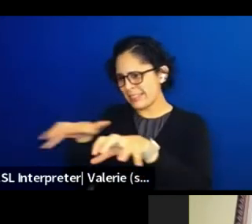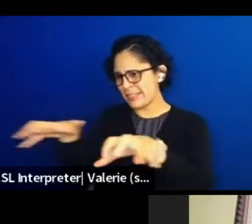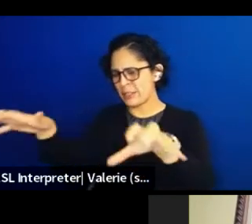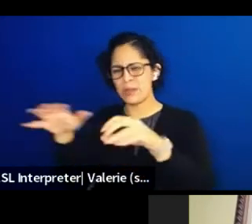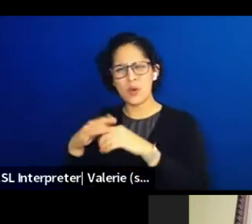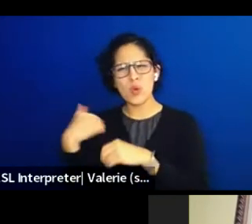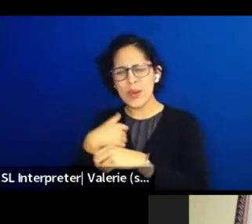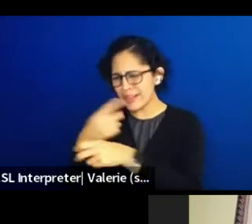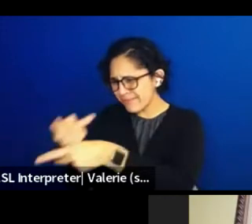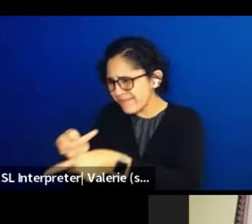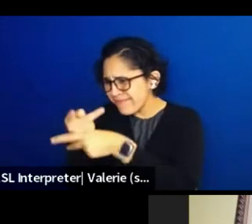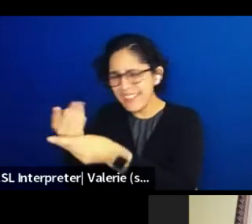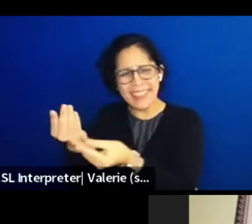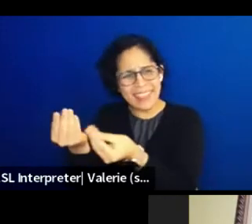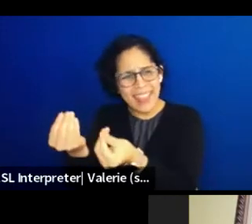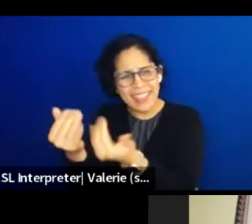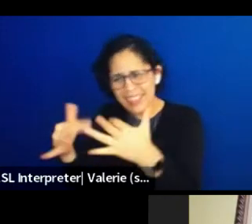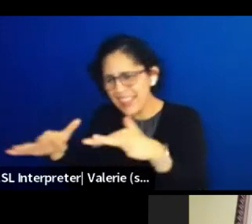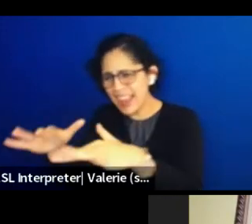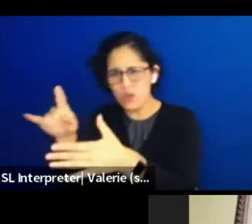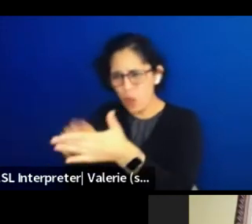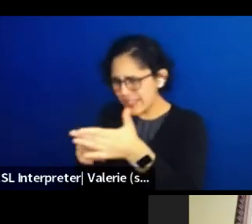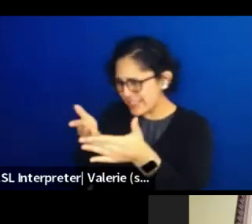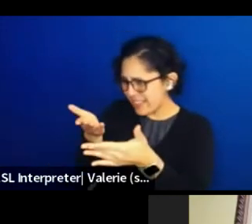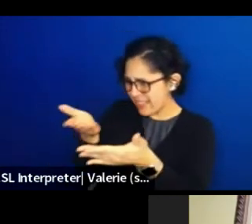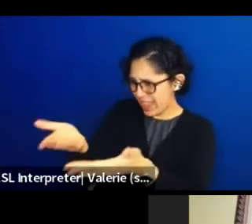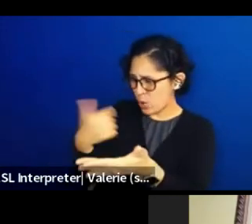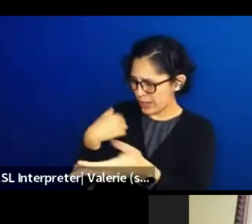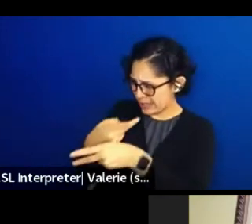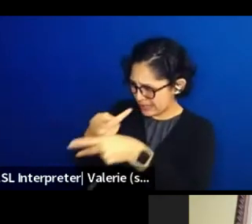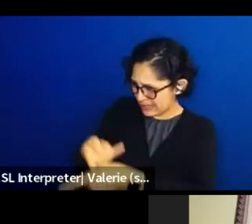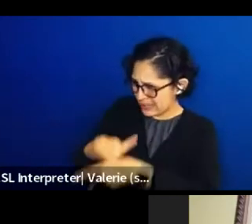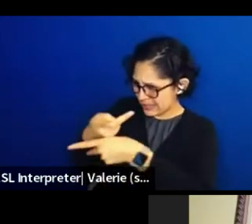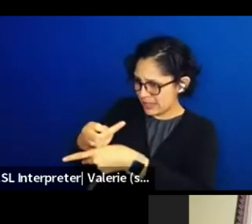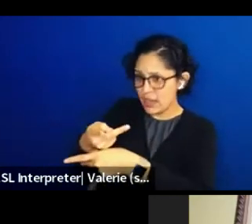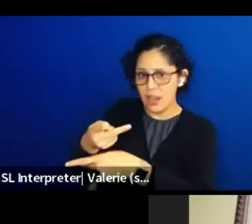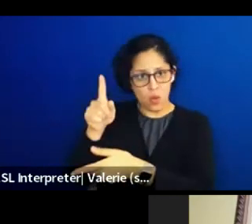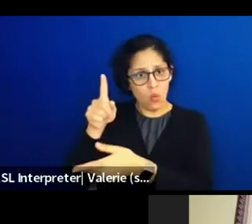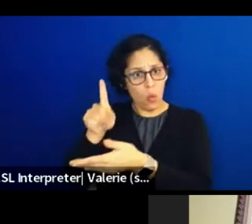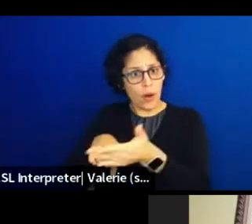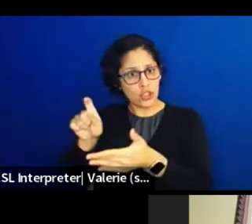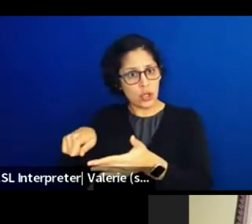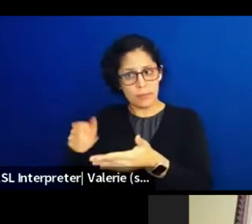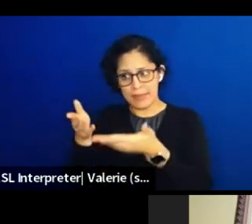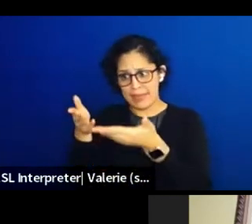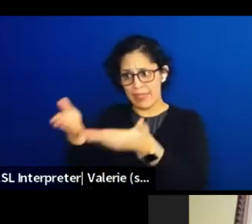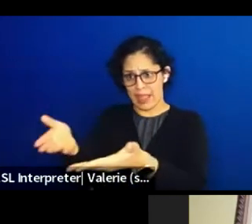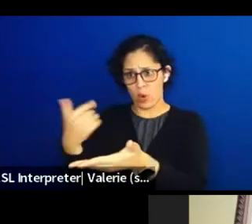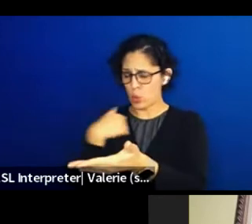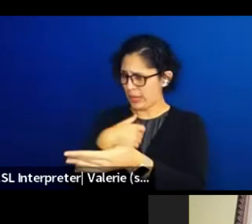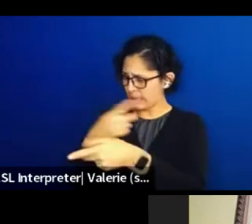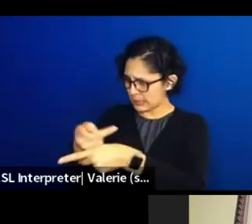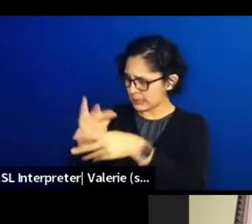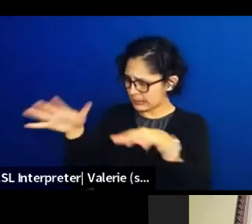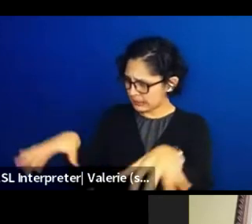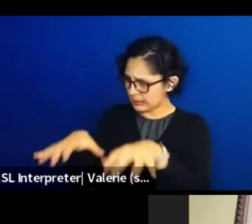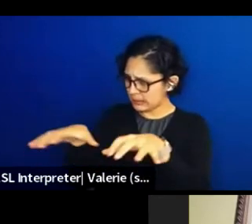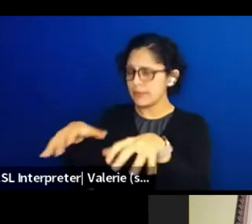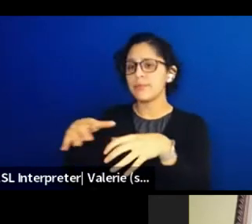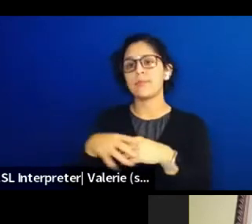We're tending to what's there and we're tending to what should be there. So like, as an environmentalist, the water quality